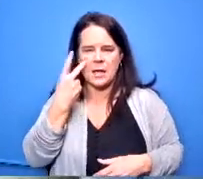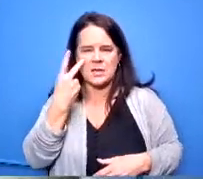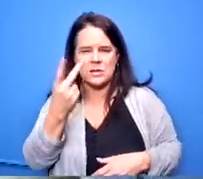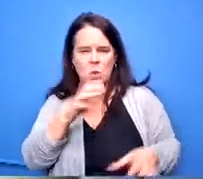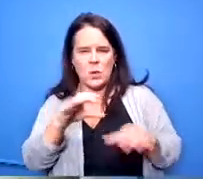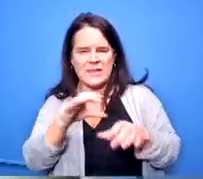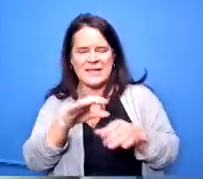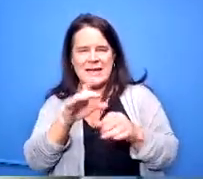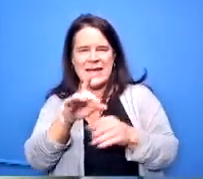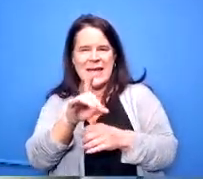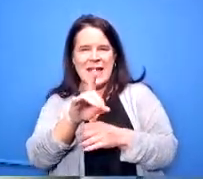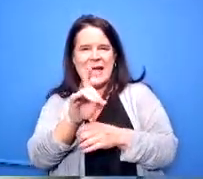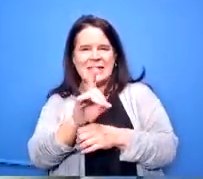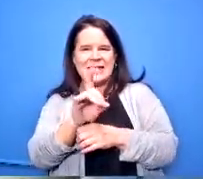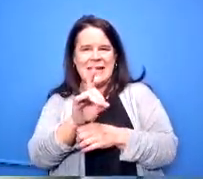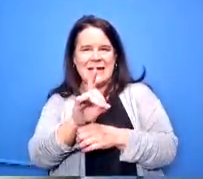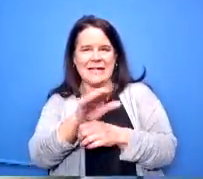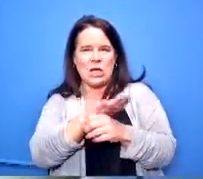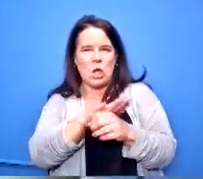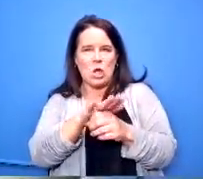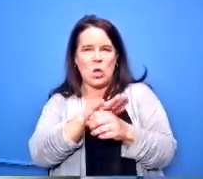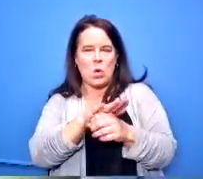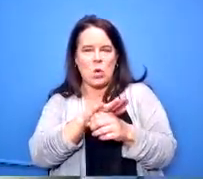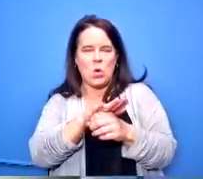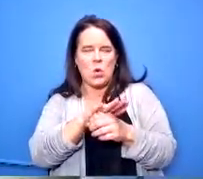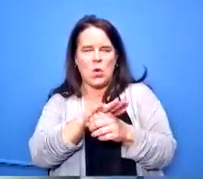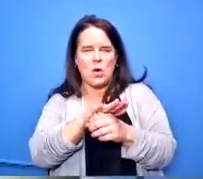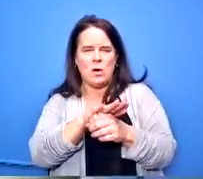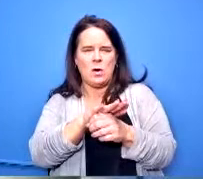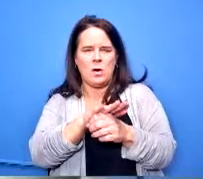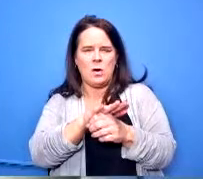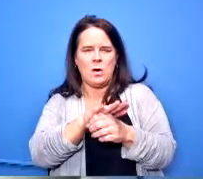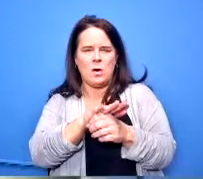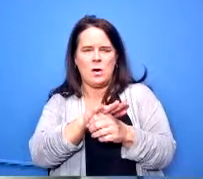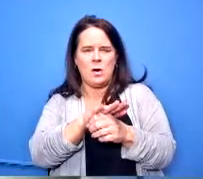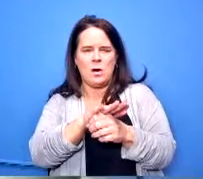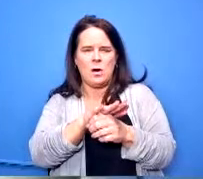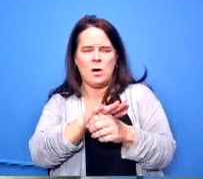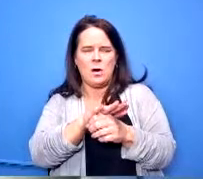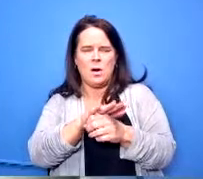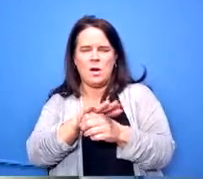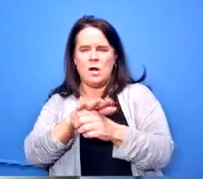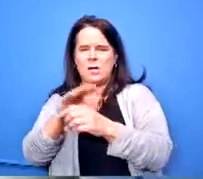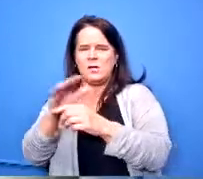local minority-owned po mechanical llc and that's awesome so i do want to shout that out that's it